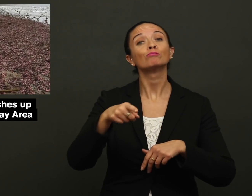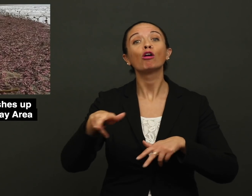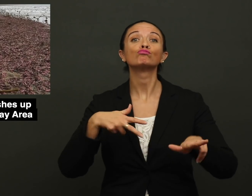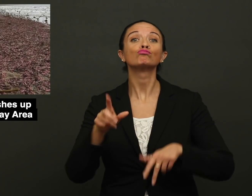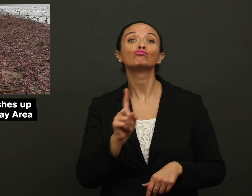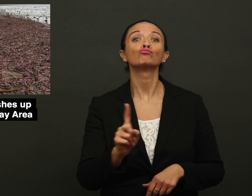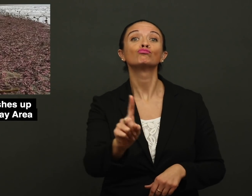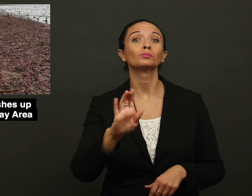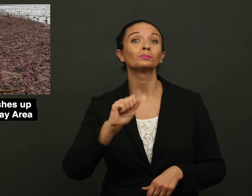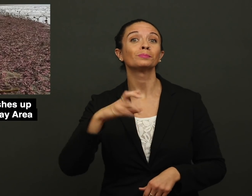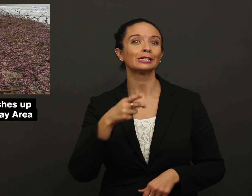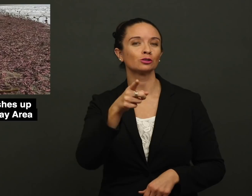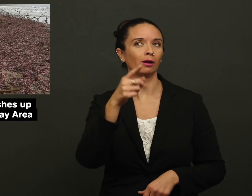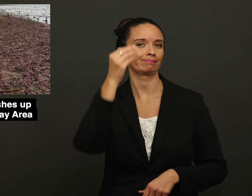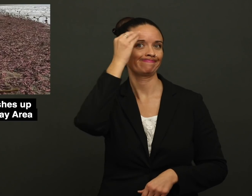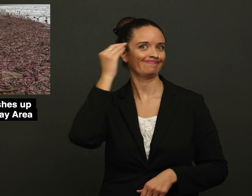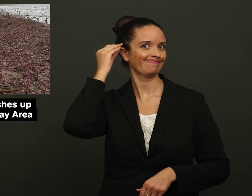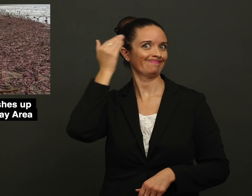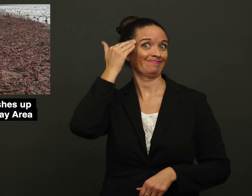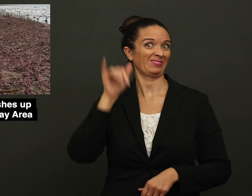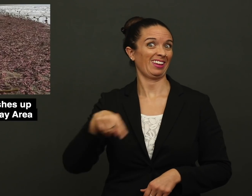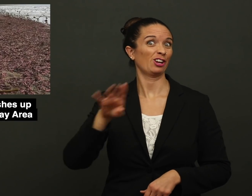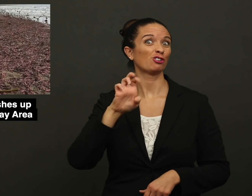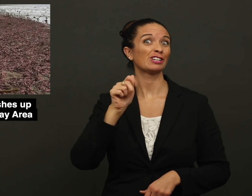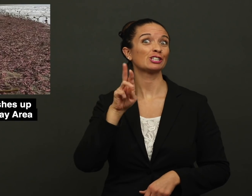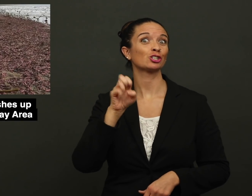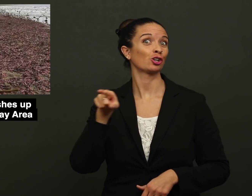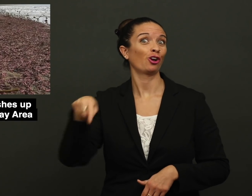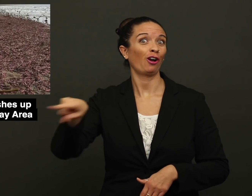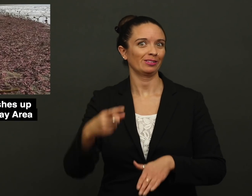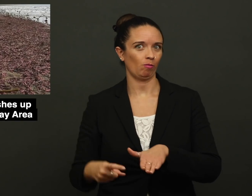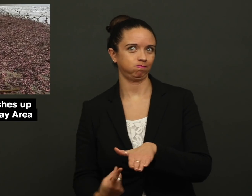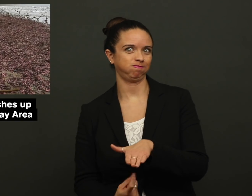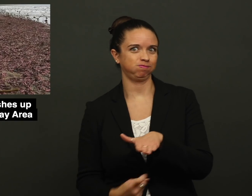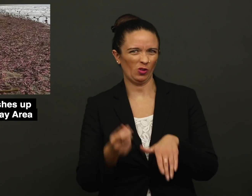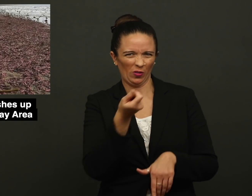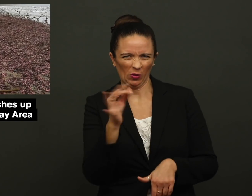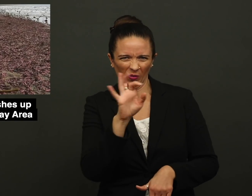you go to the beach, just think about these creatures wiggling